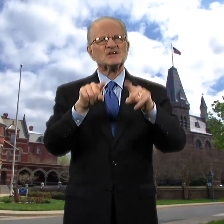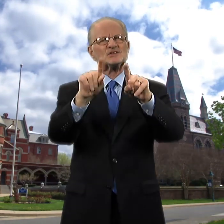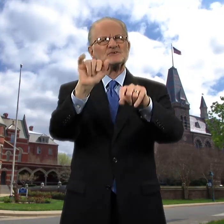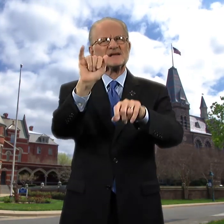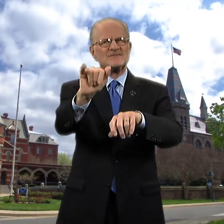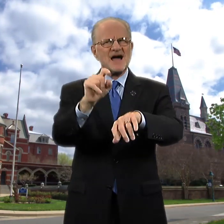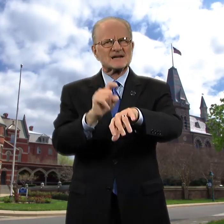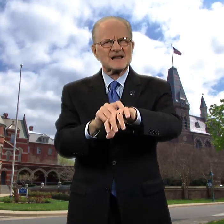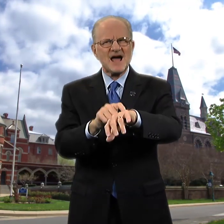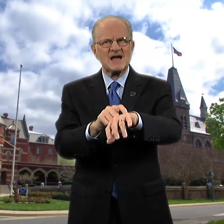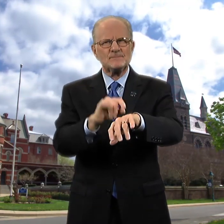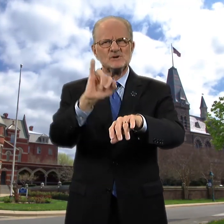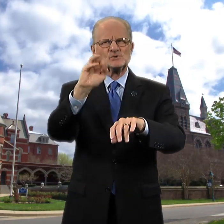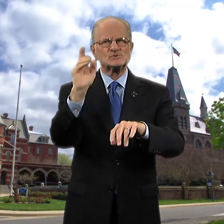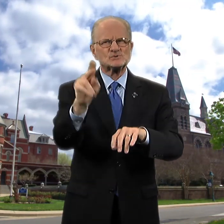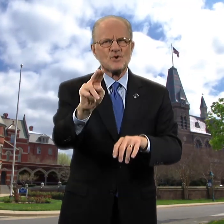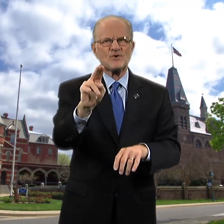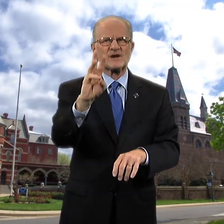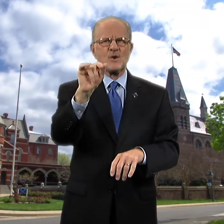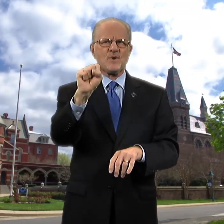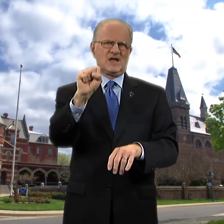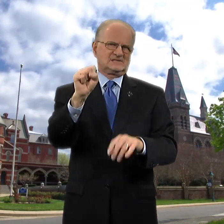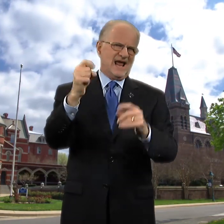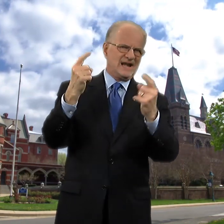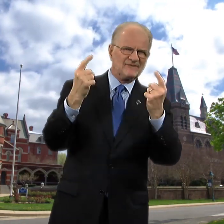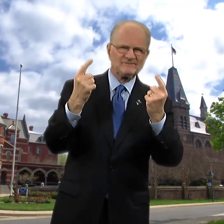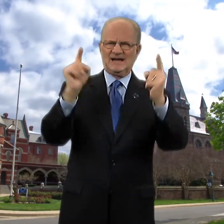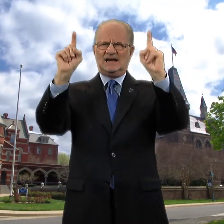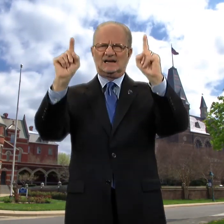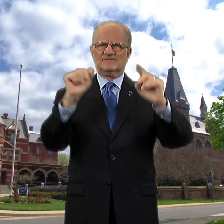During that time, Jordan was an effective ambassador